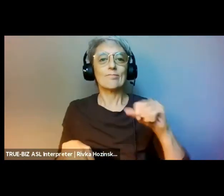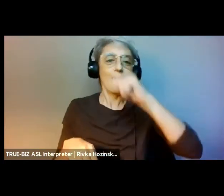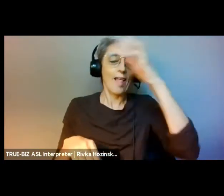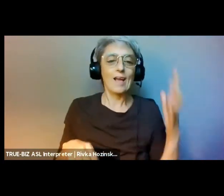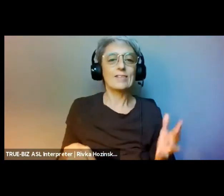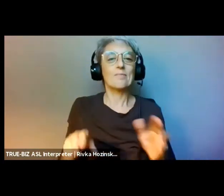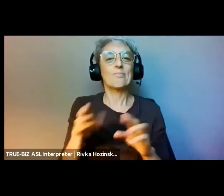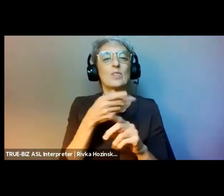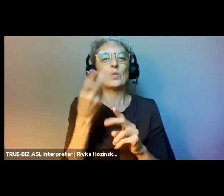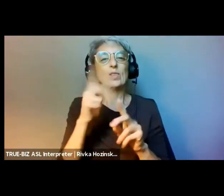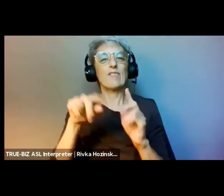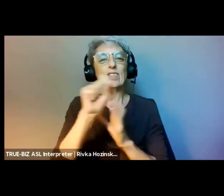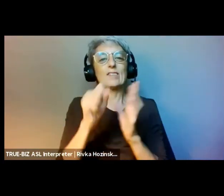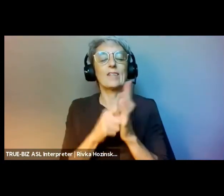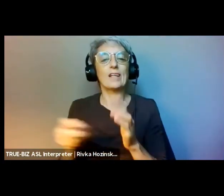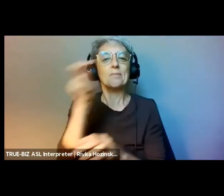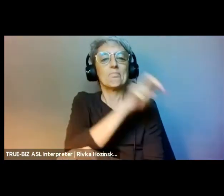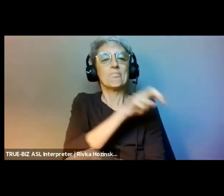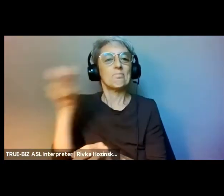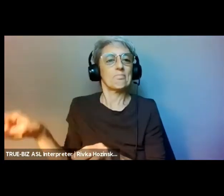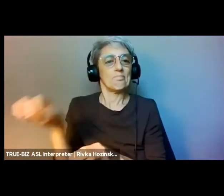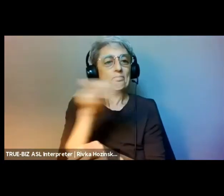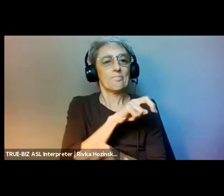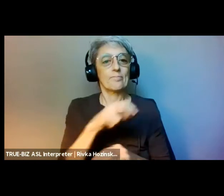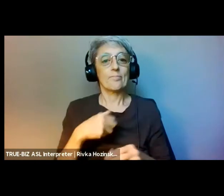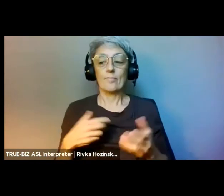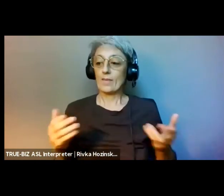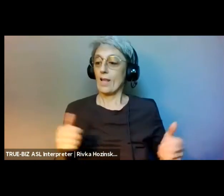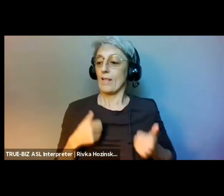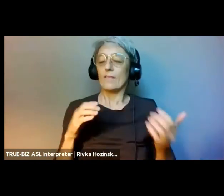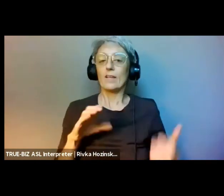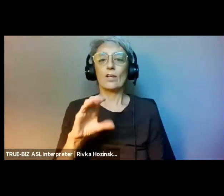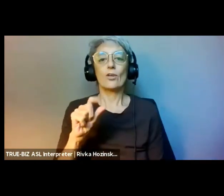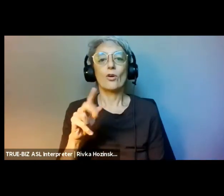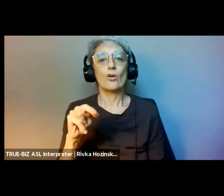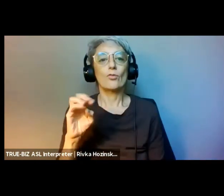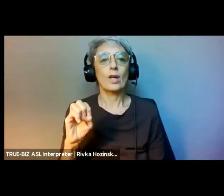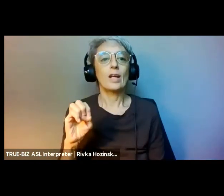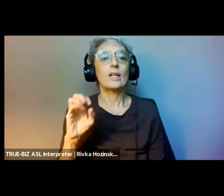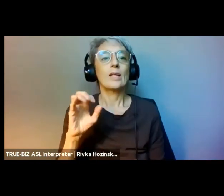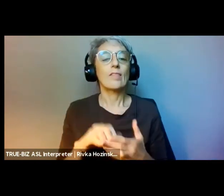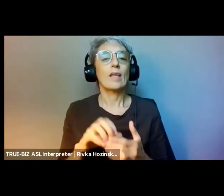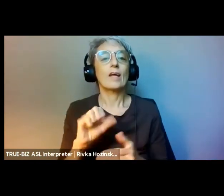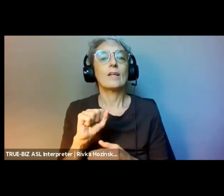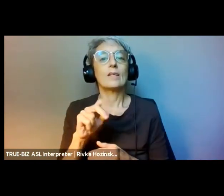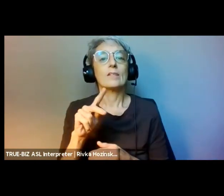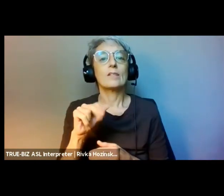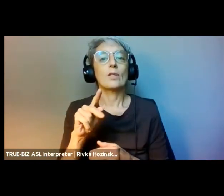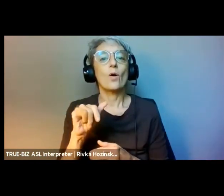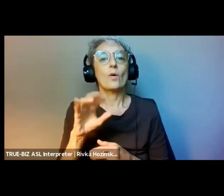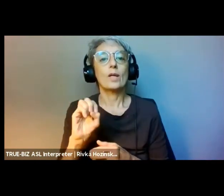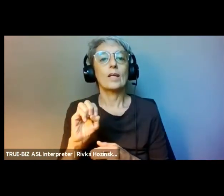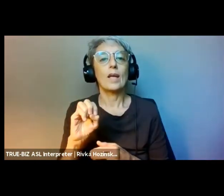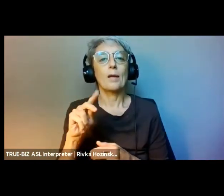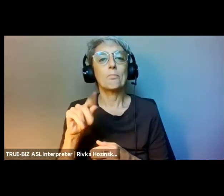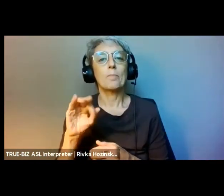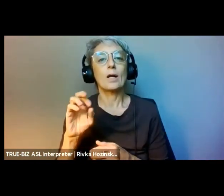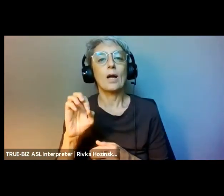for us to receive this next portion of our program. Show some love and energy in the chat y'all! Thank you DREEMY.